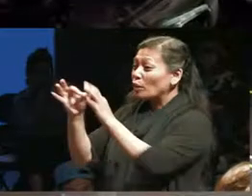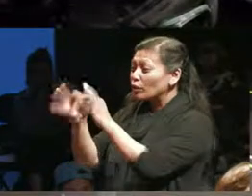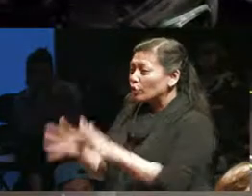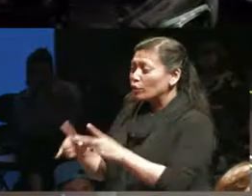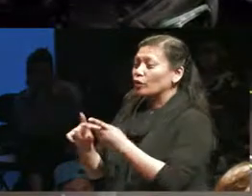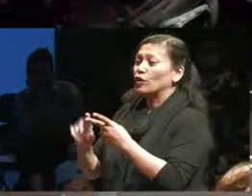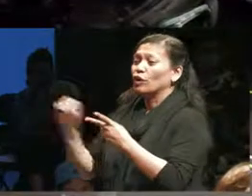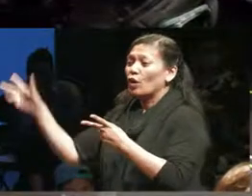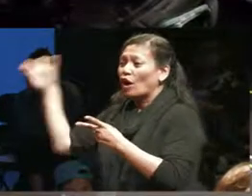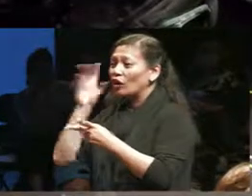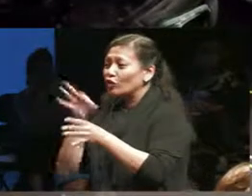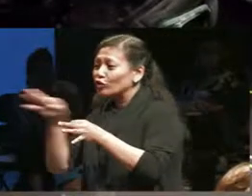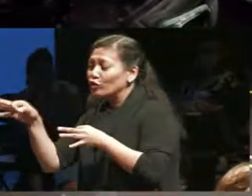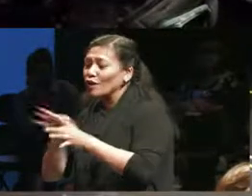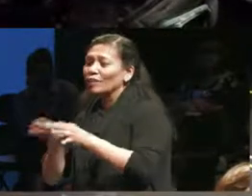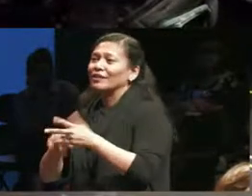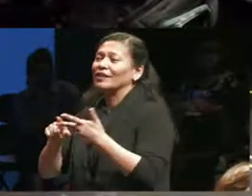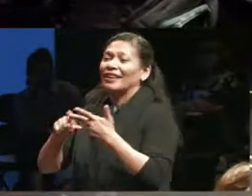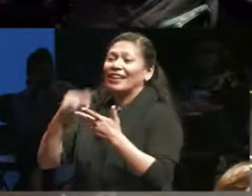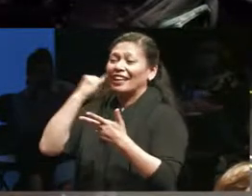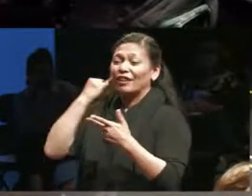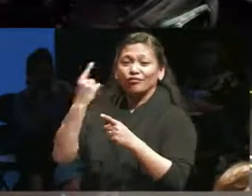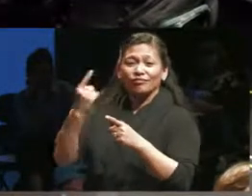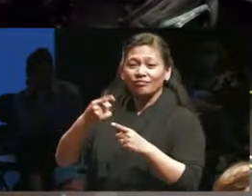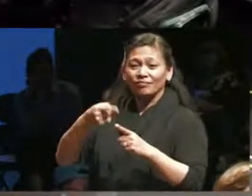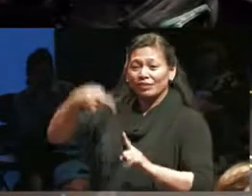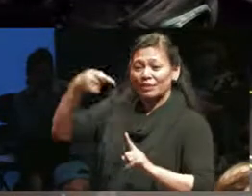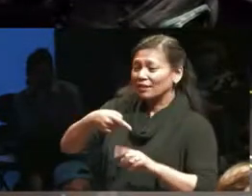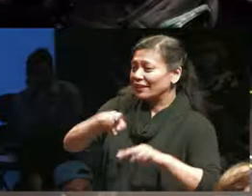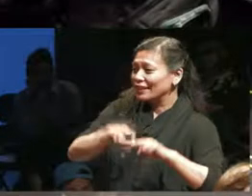if there aren't seating designated seating for wheelchair users if there